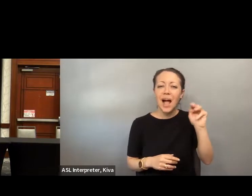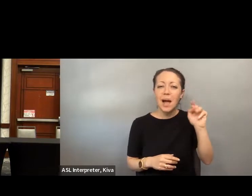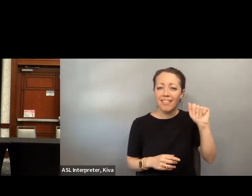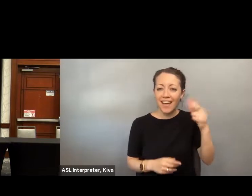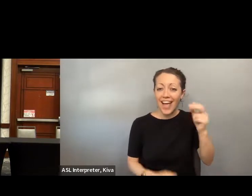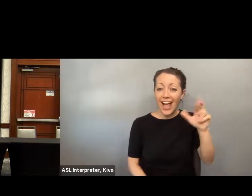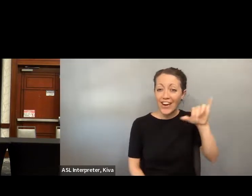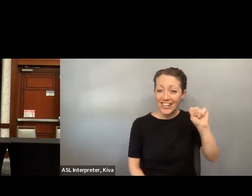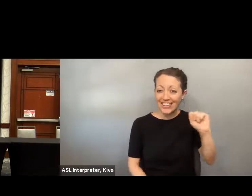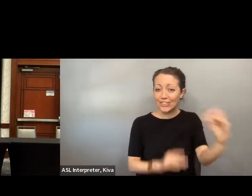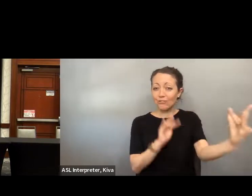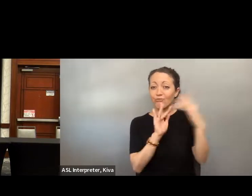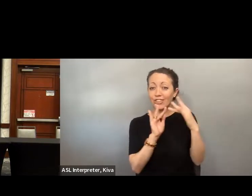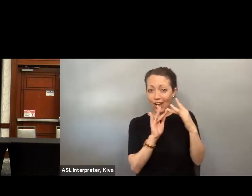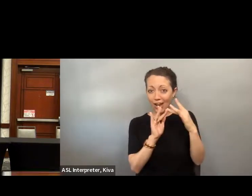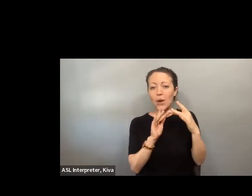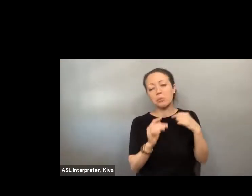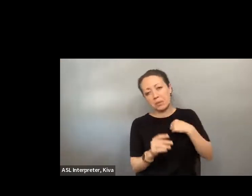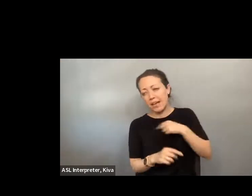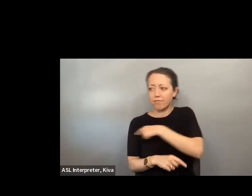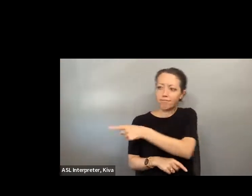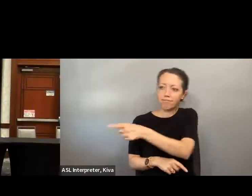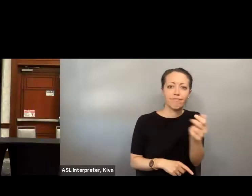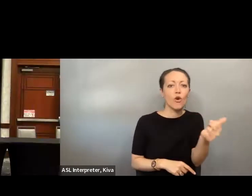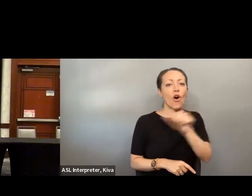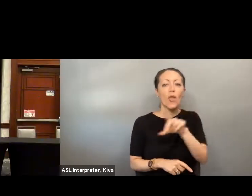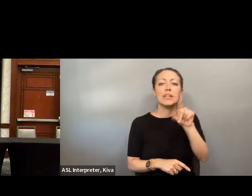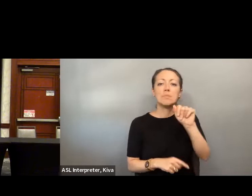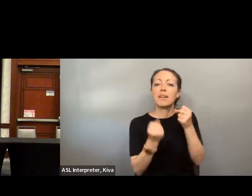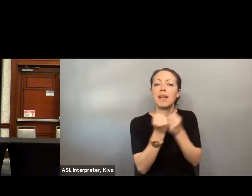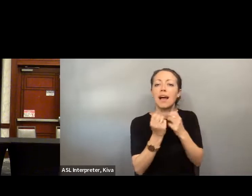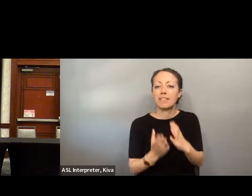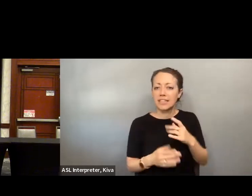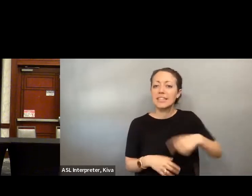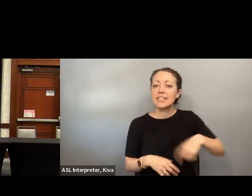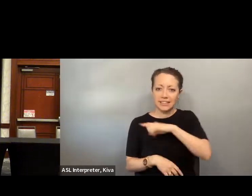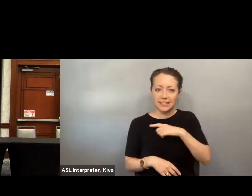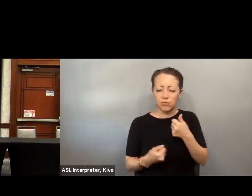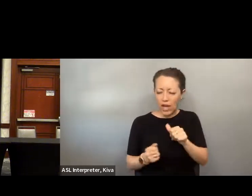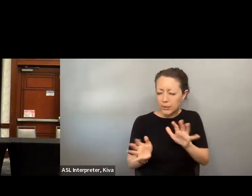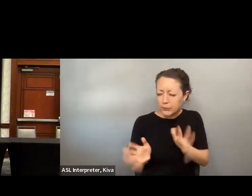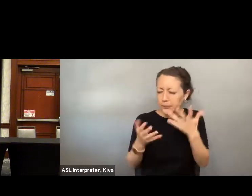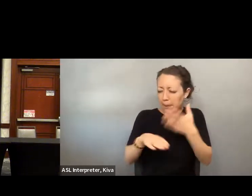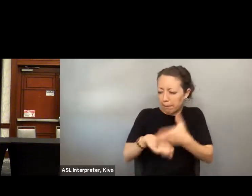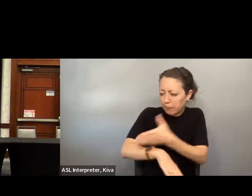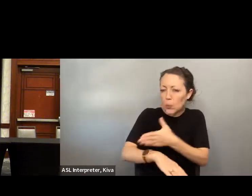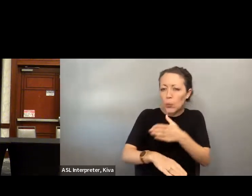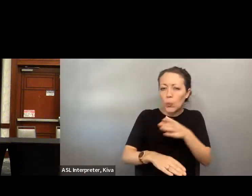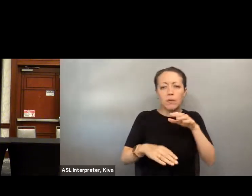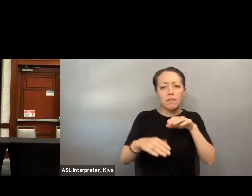disabled acts. As the liaison to disabled Americans. In July of 2021, Kamala Harris reached out to request an in in person meeting what disabled advocates from around the country a serial voter access.